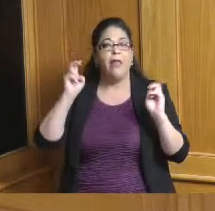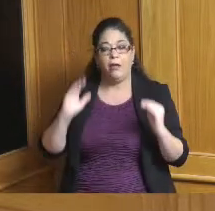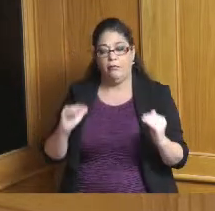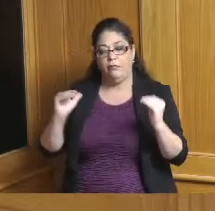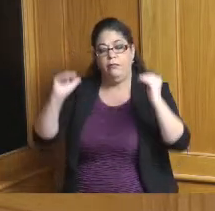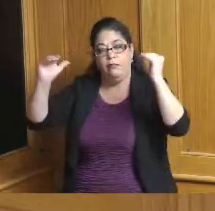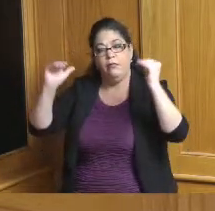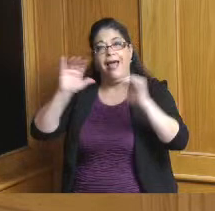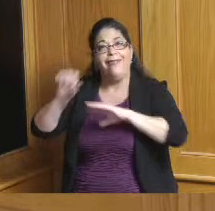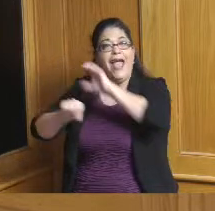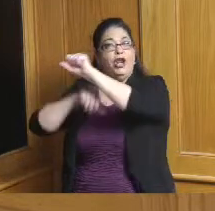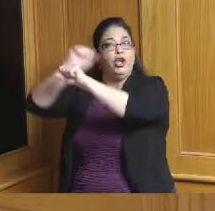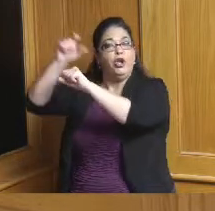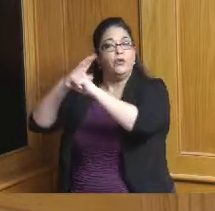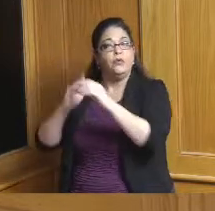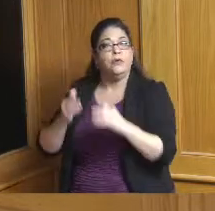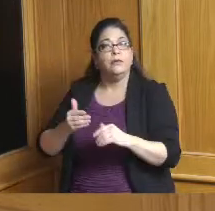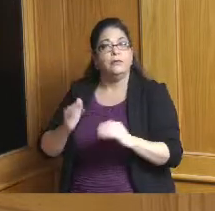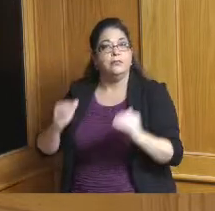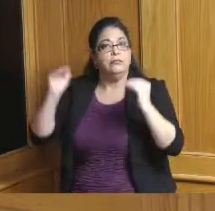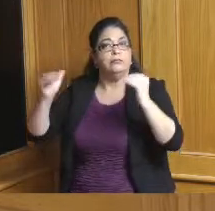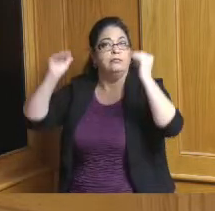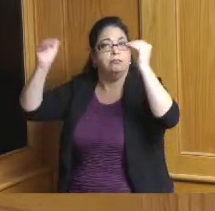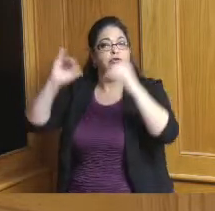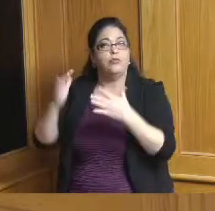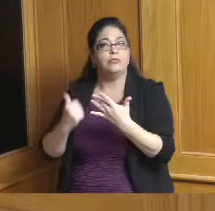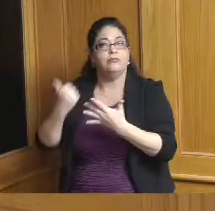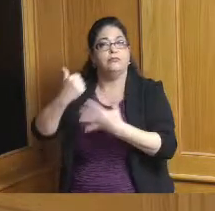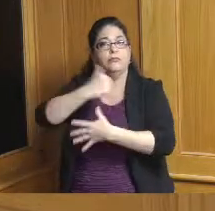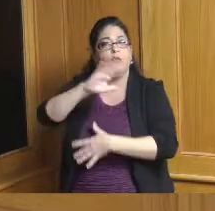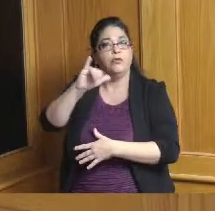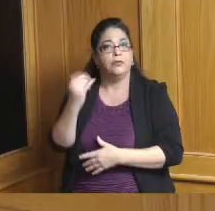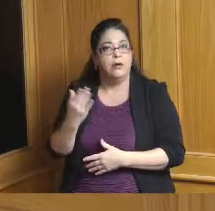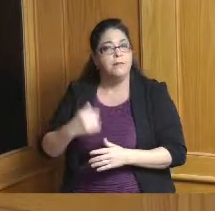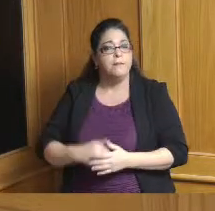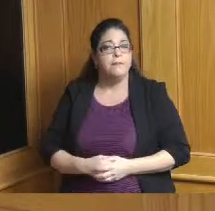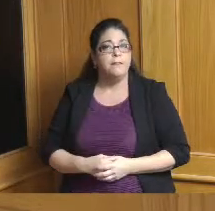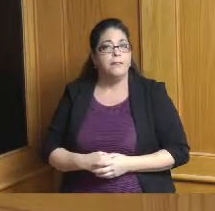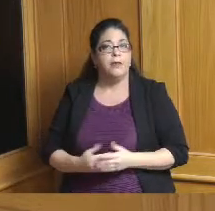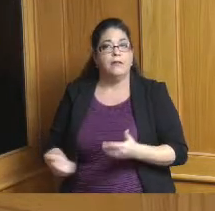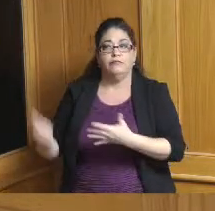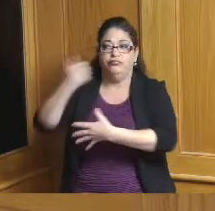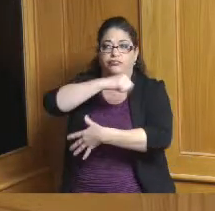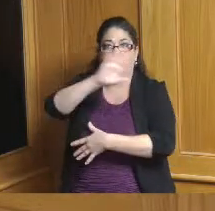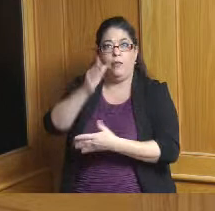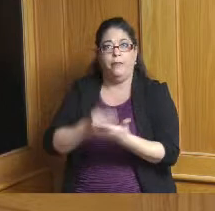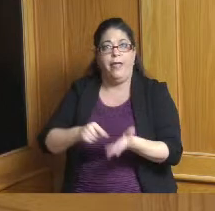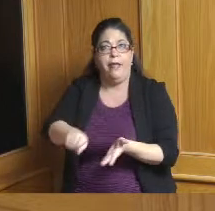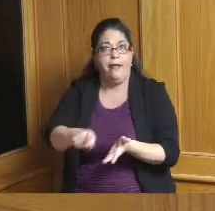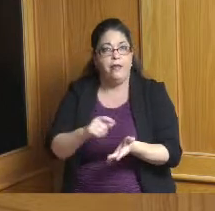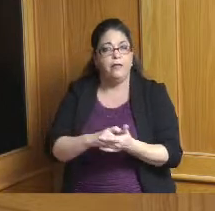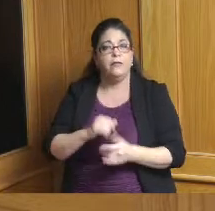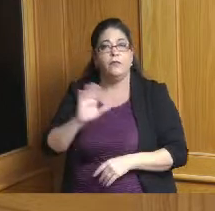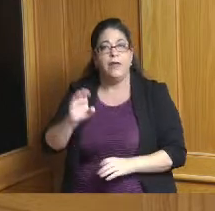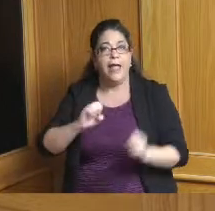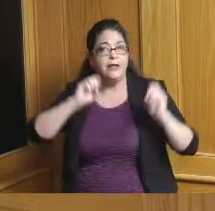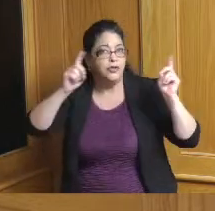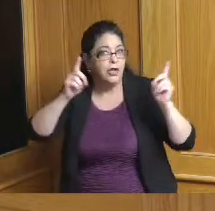I love the point that you've tied in education and you know one of the things that has